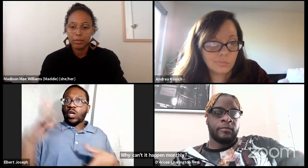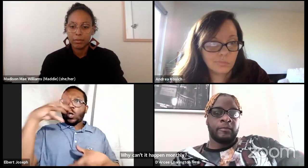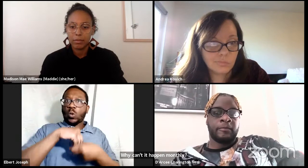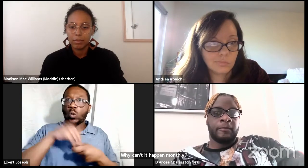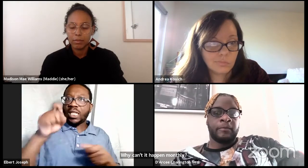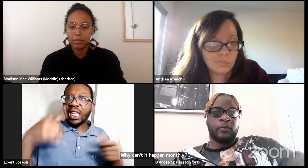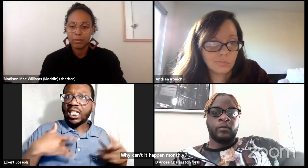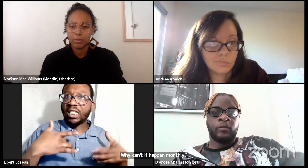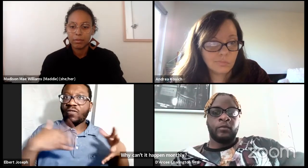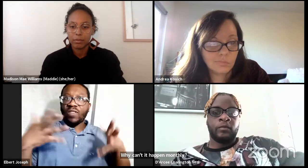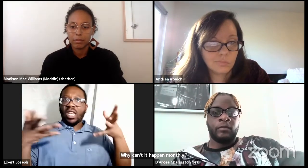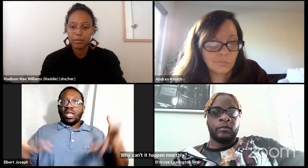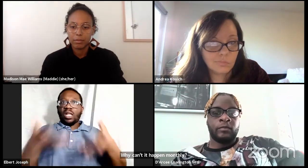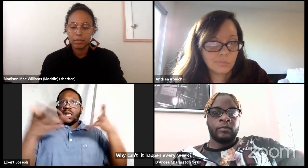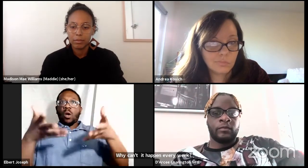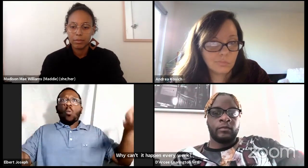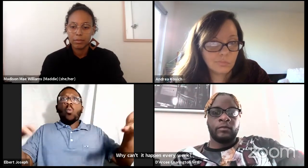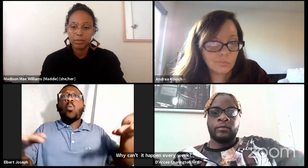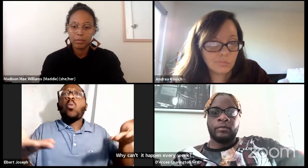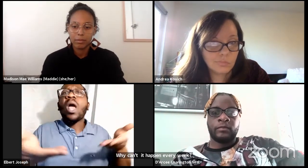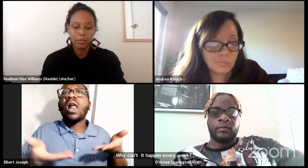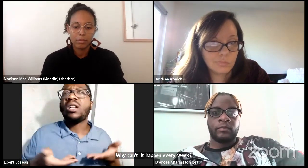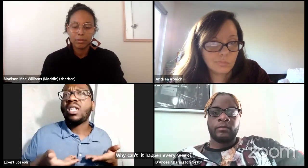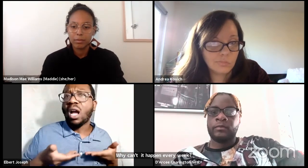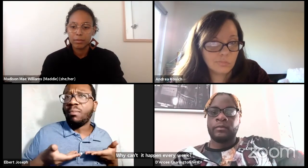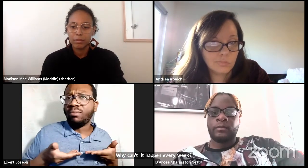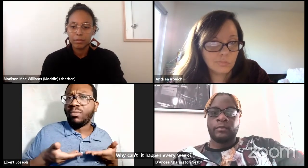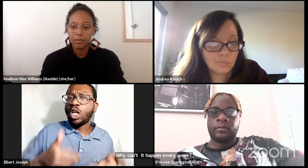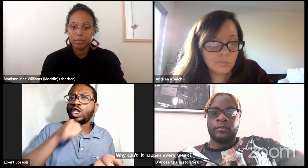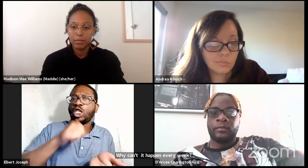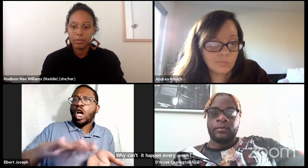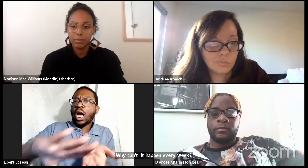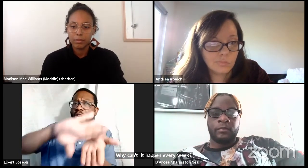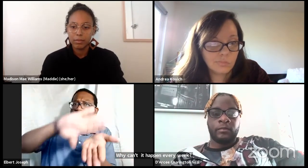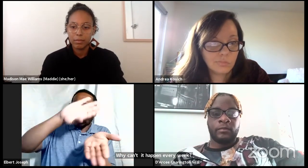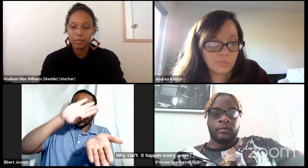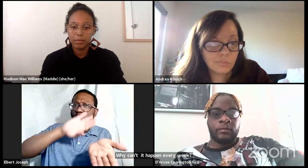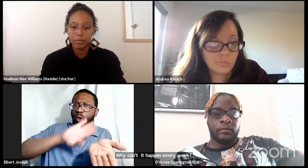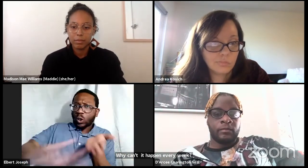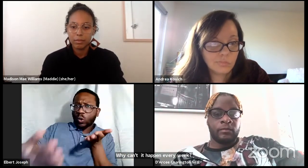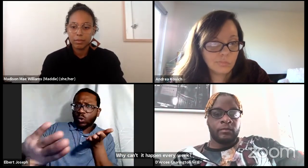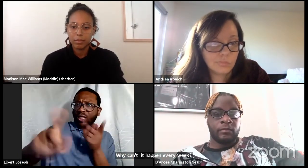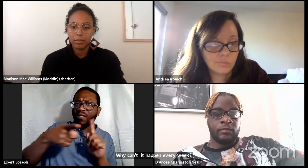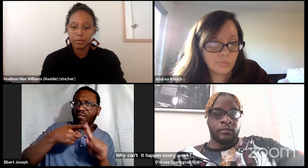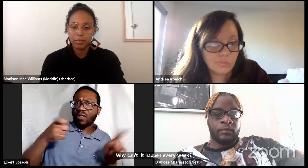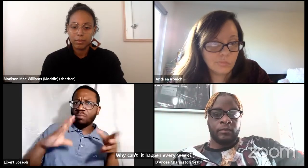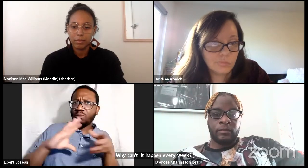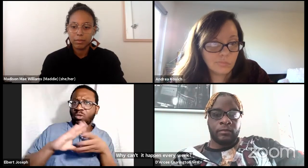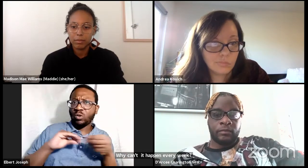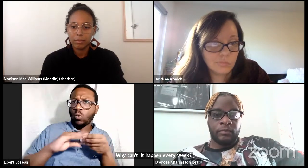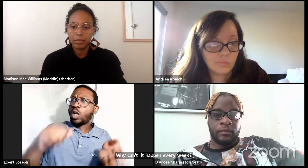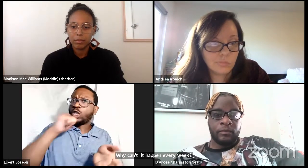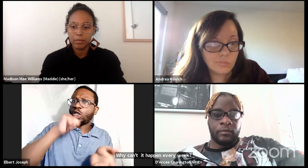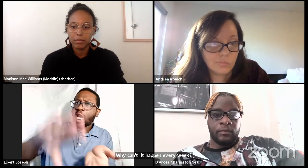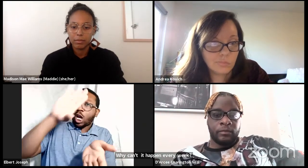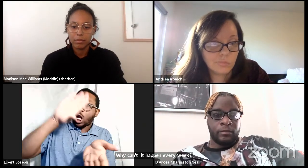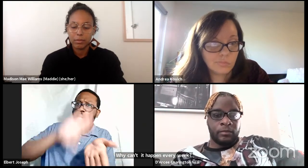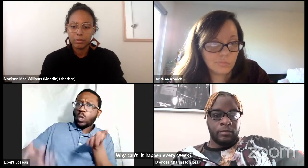and opportunities that are given to us to welcome us to the community and not just completely excluding us